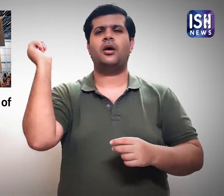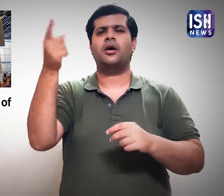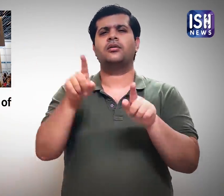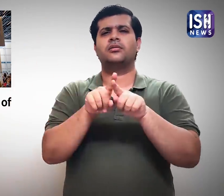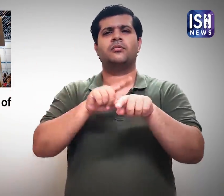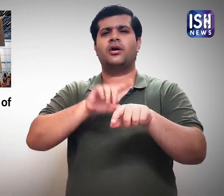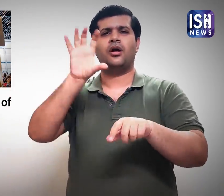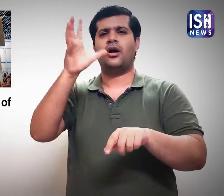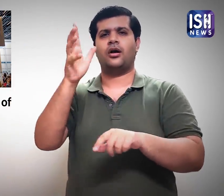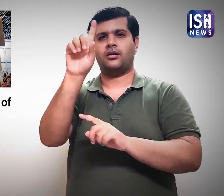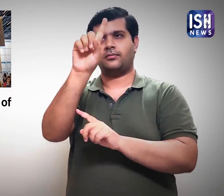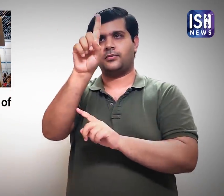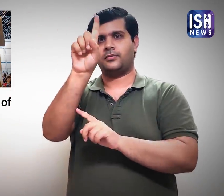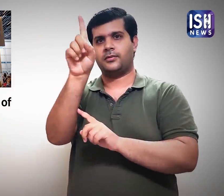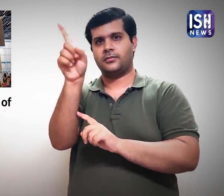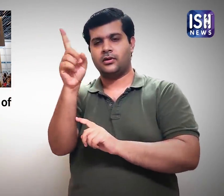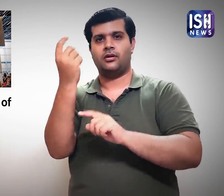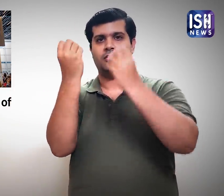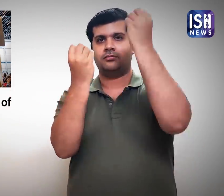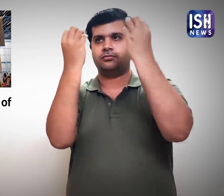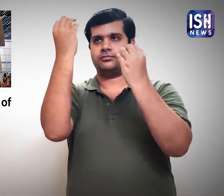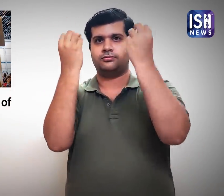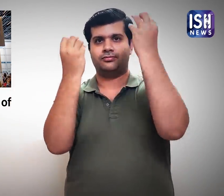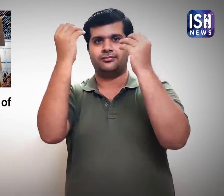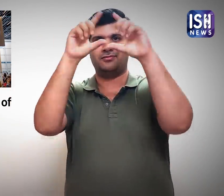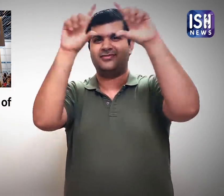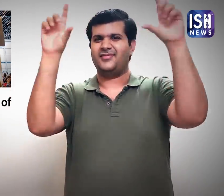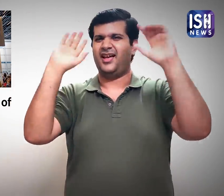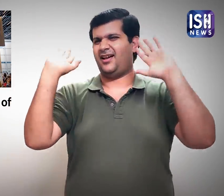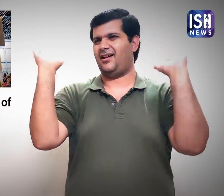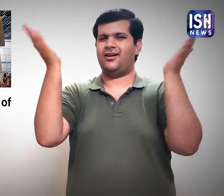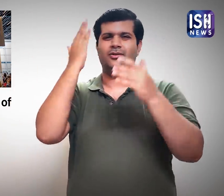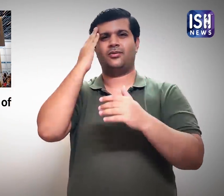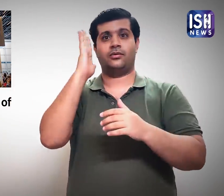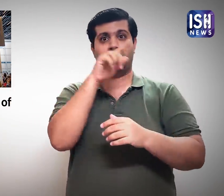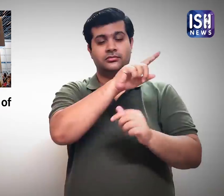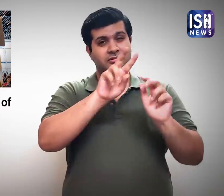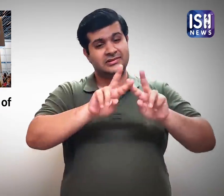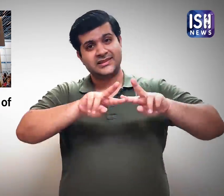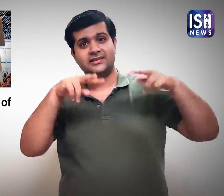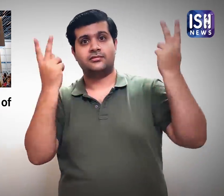There are analog clocks, digital clocks, that everyone knows. However, this clock is completely different.